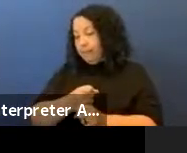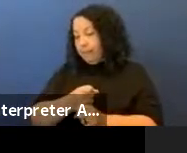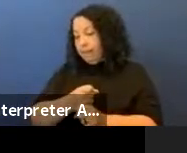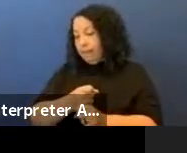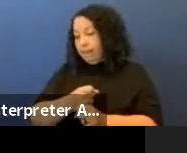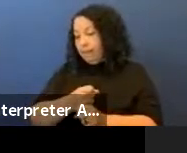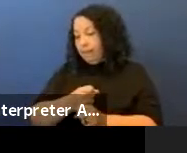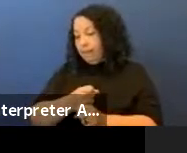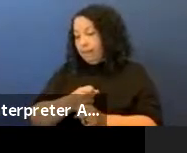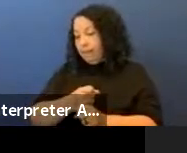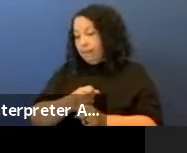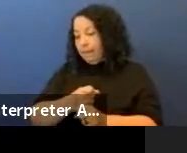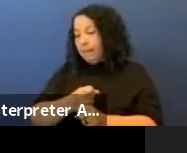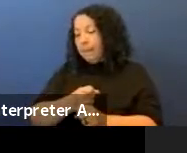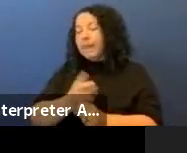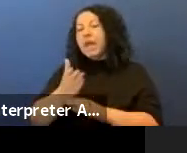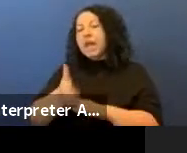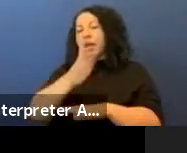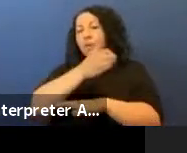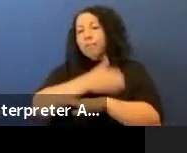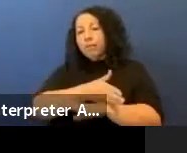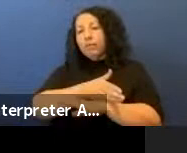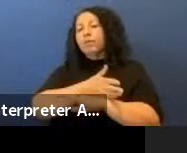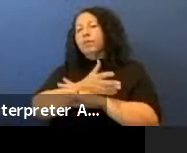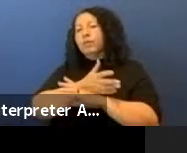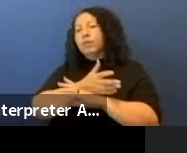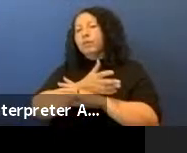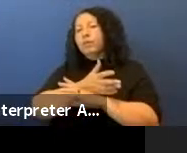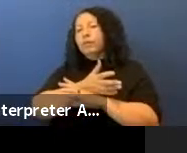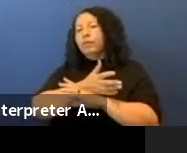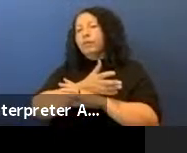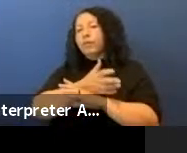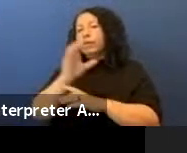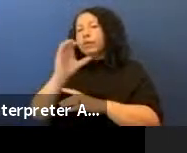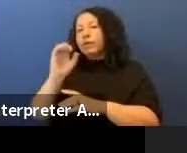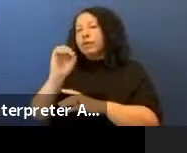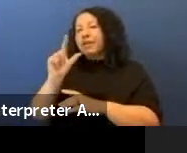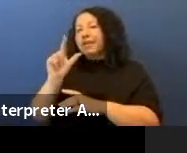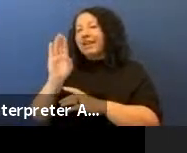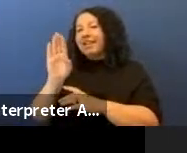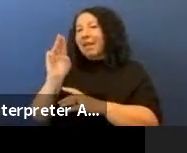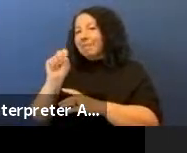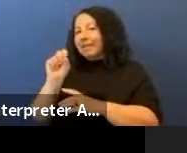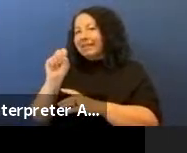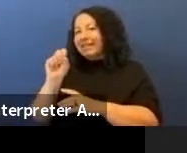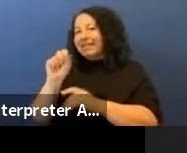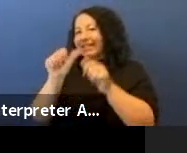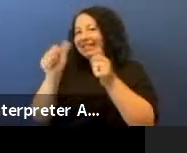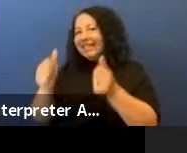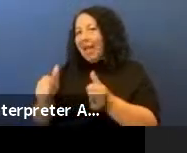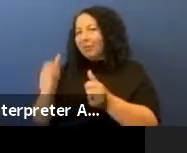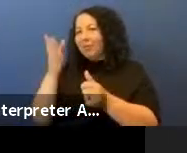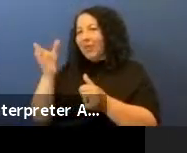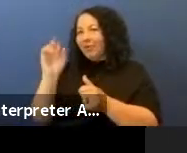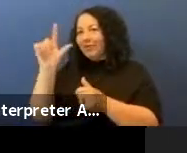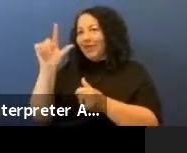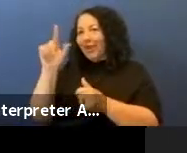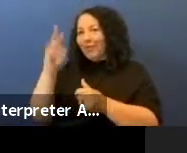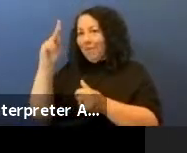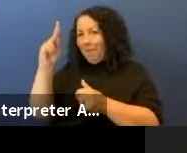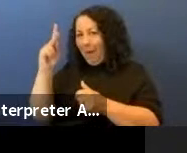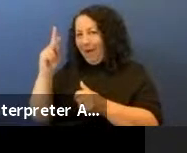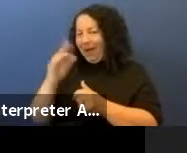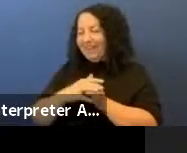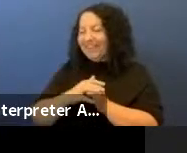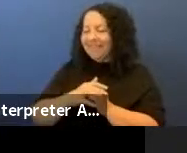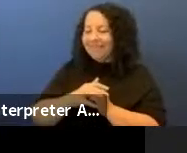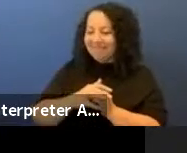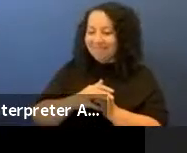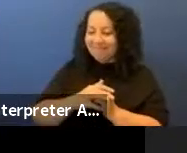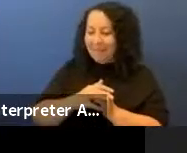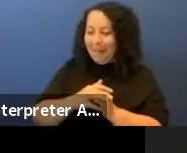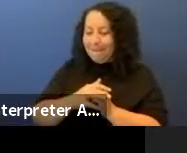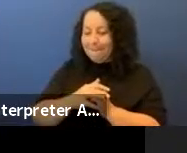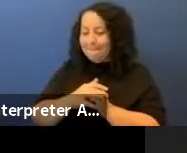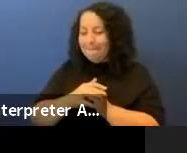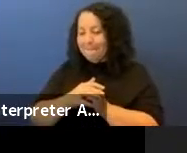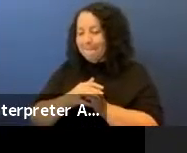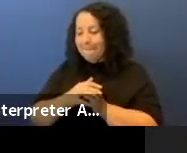improved the Columbus statue in Central Park and